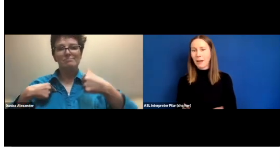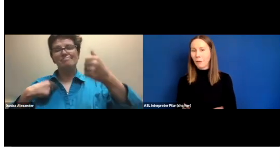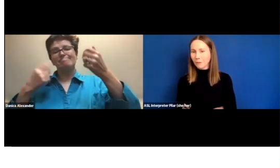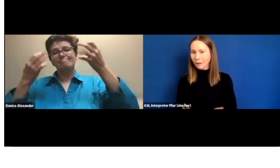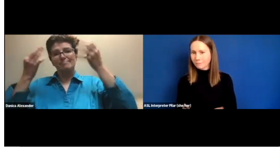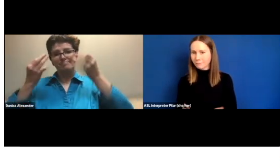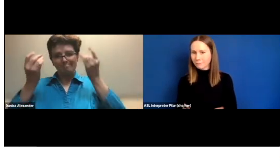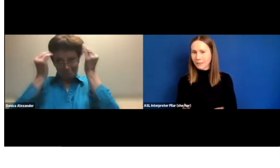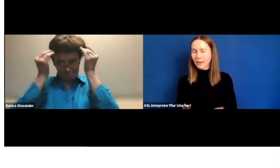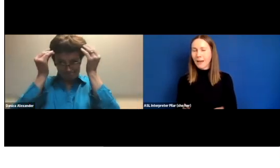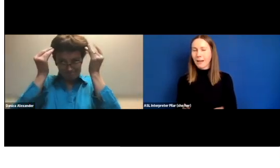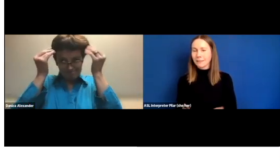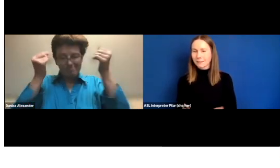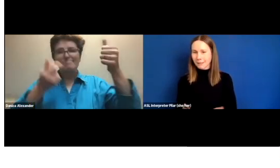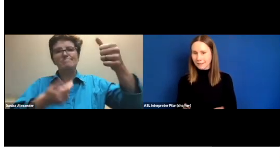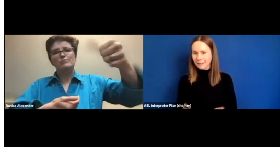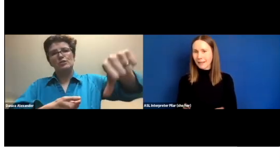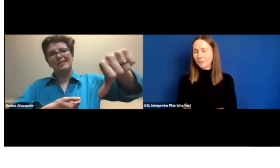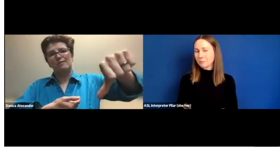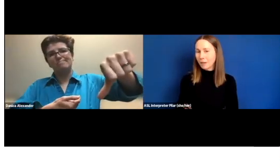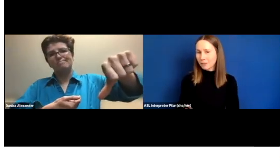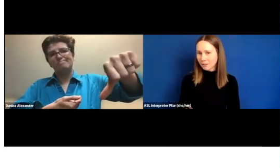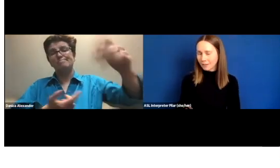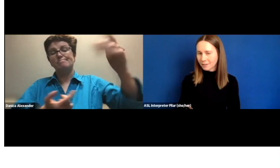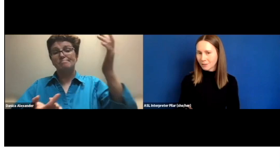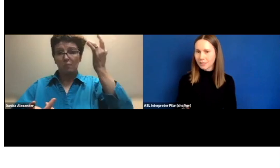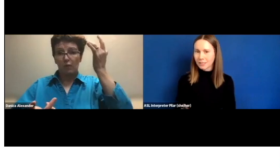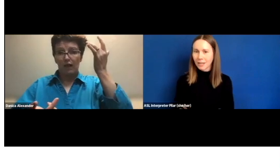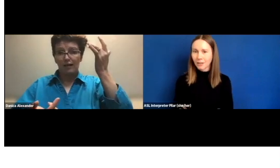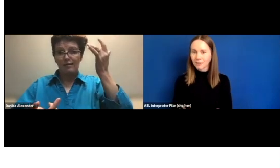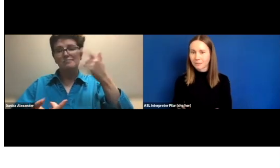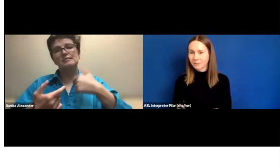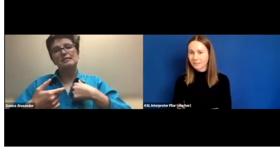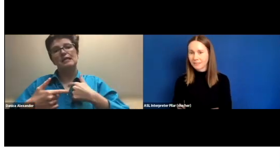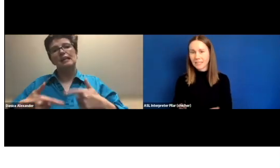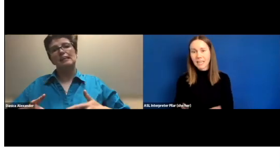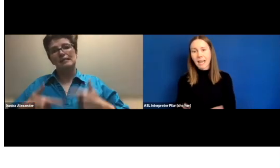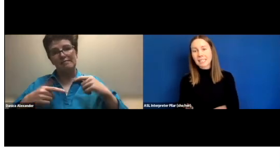However, I decided after much thought to turn it down.